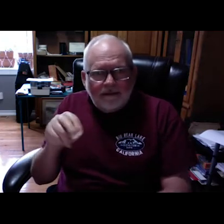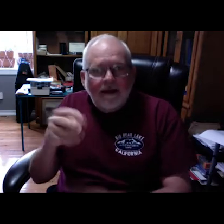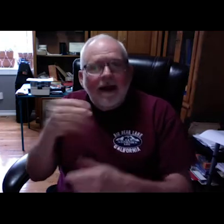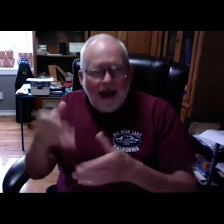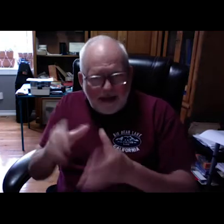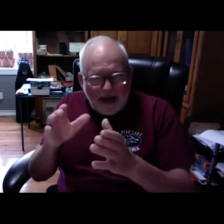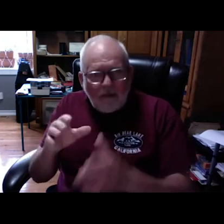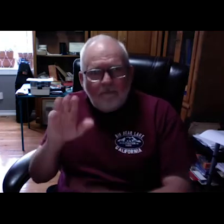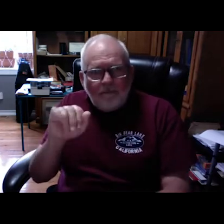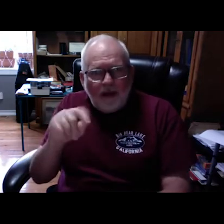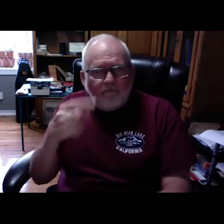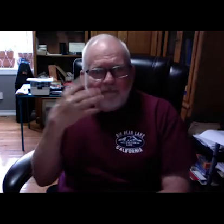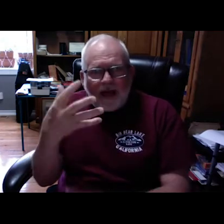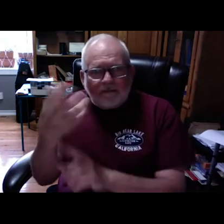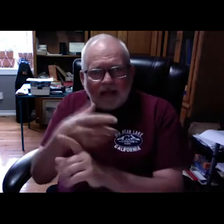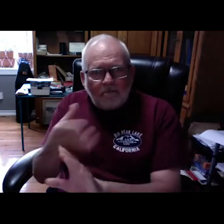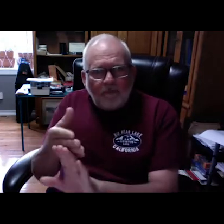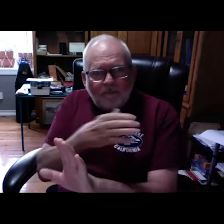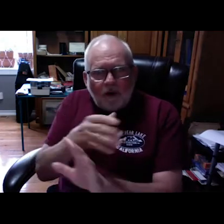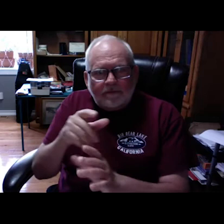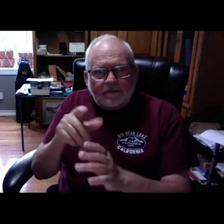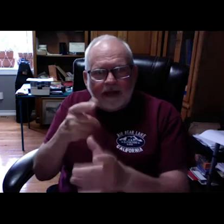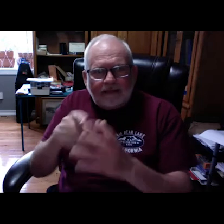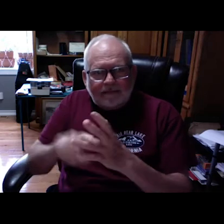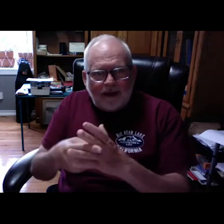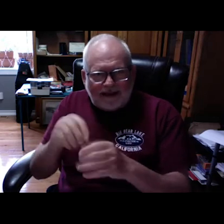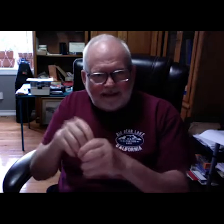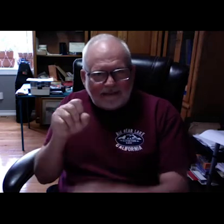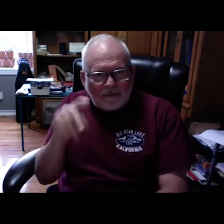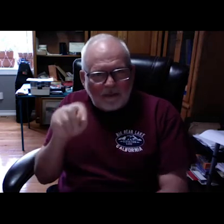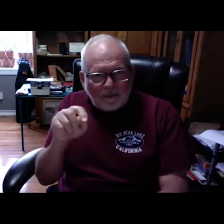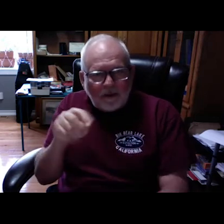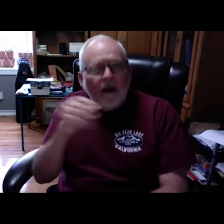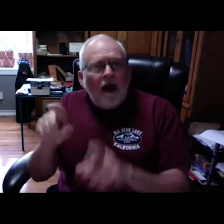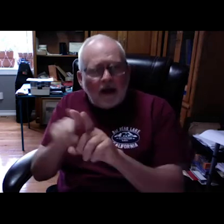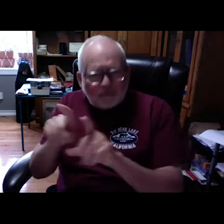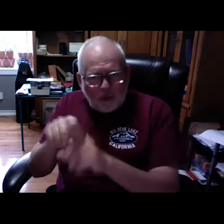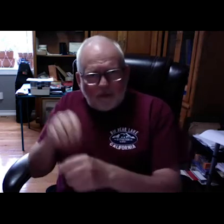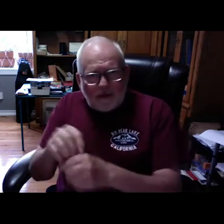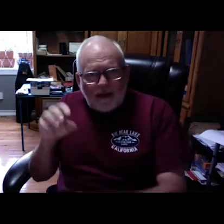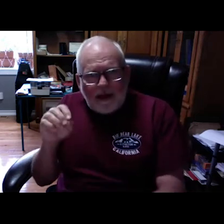and that's deaf hunting with, with rifle season and that's five days before the actual beginning of September.